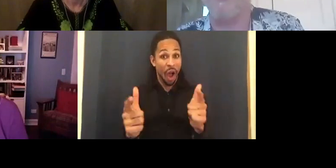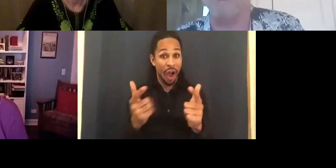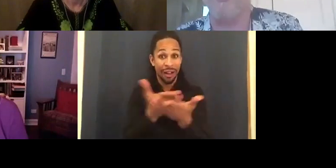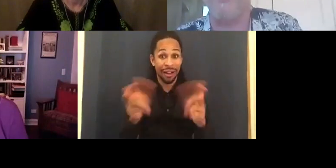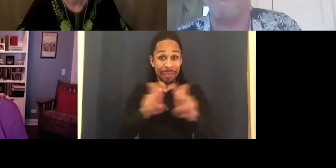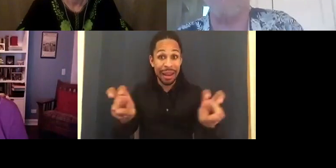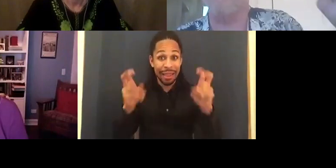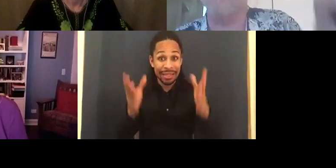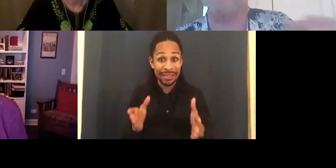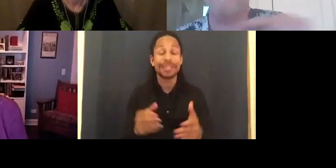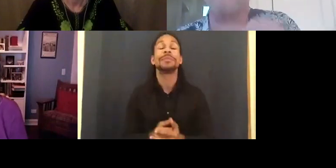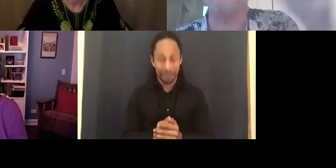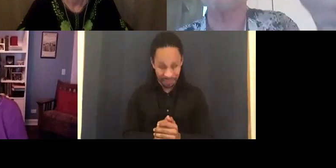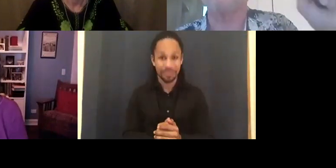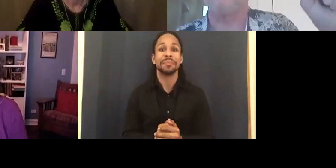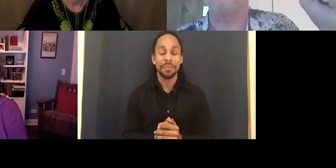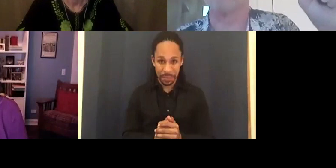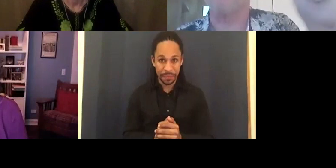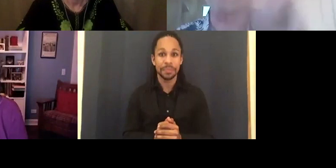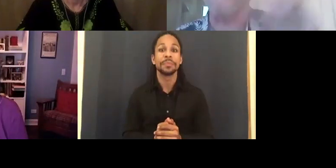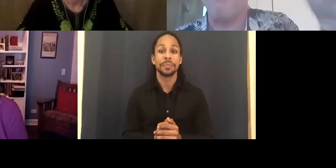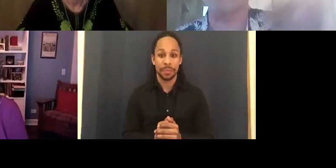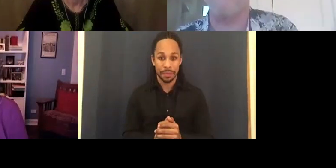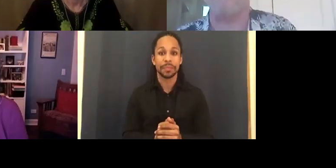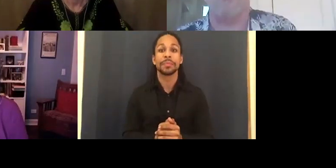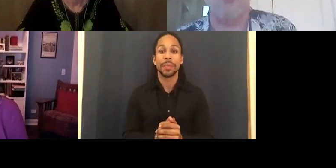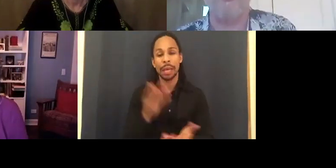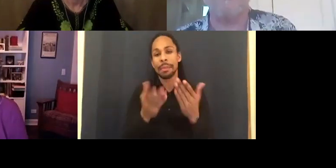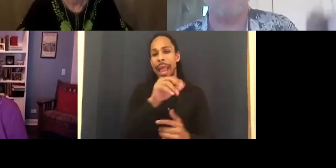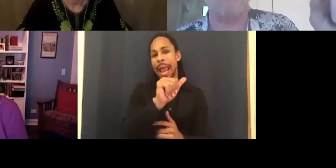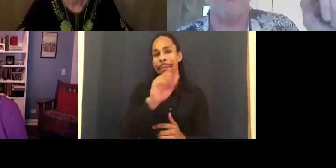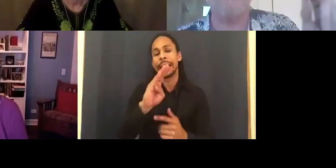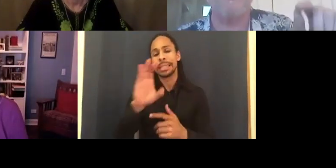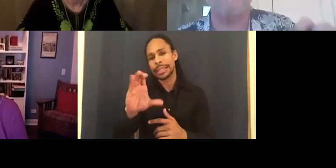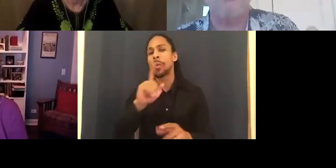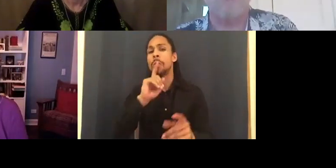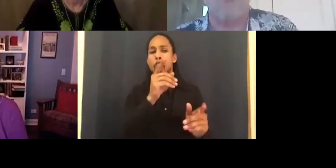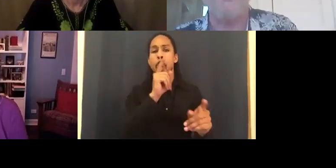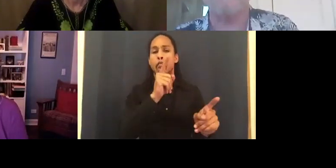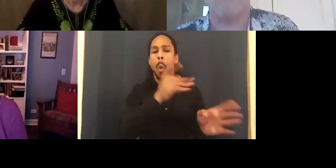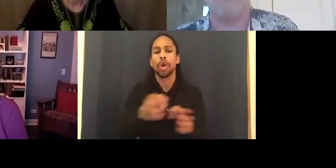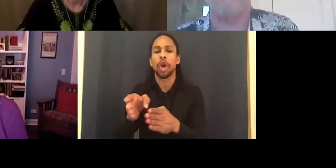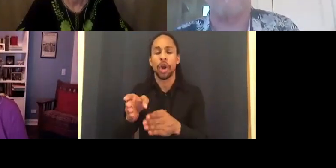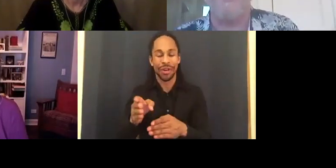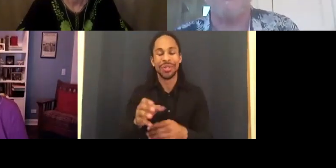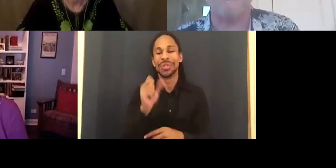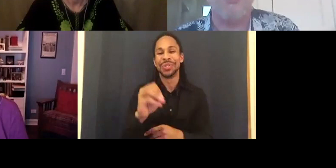is working. I think we'll do it maybe by alphabetical order. The question is what is your least